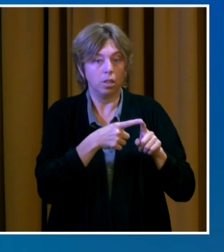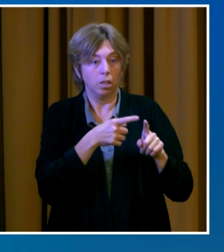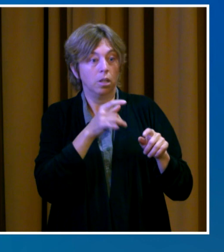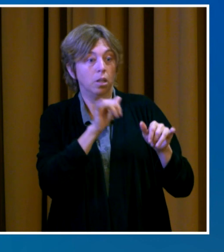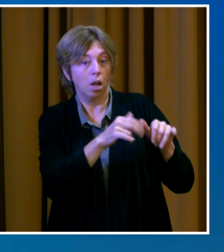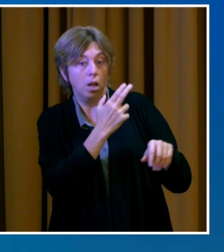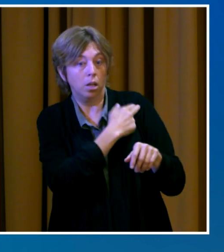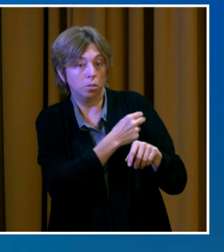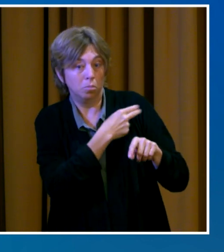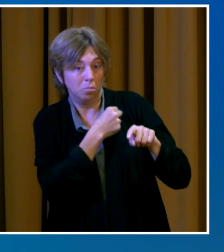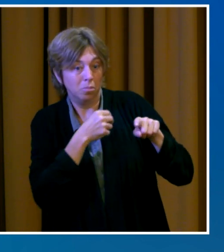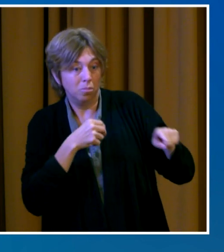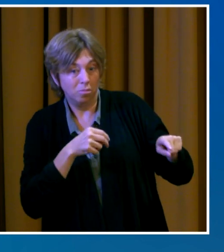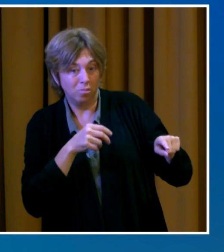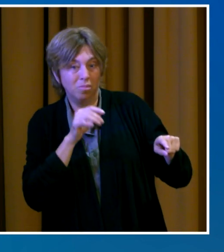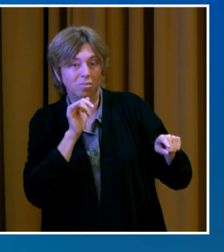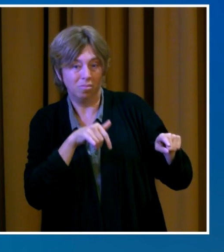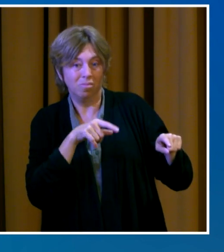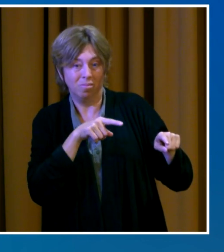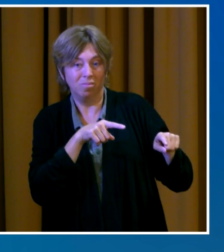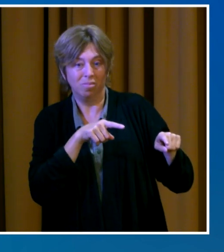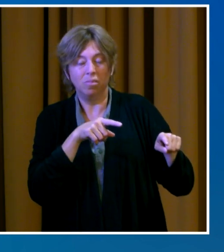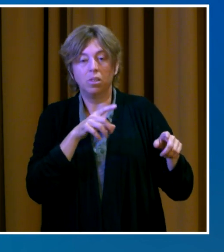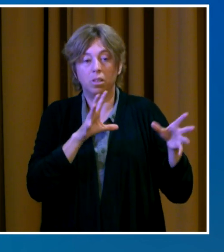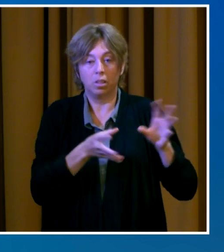in those who were not fully vaccinated.